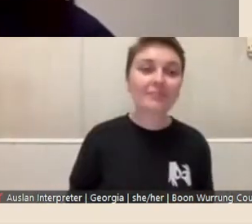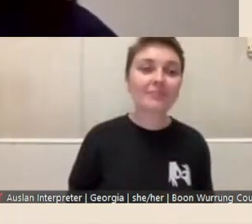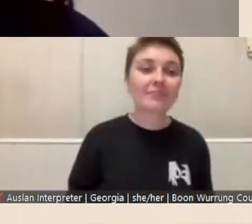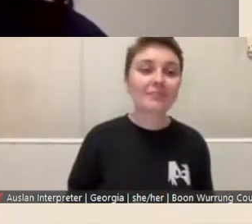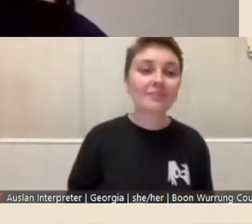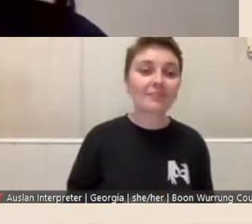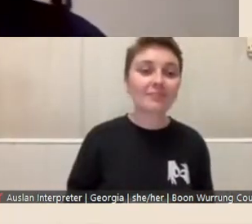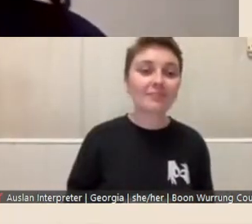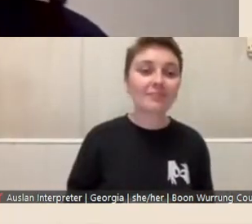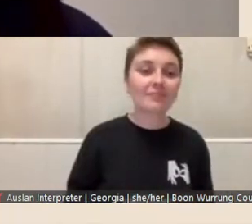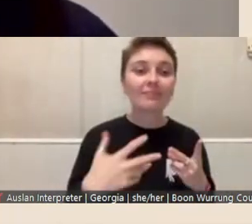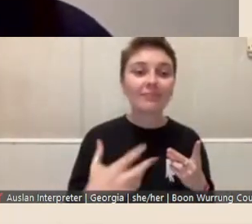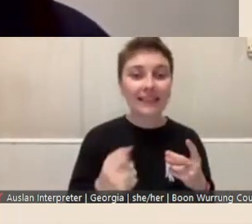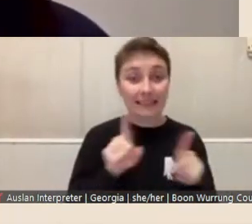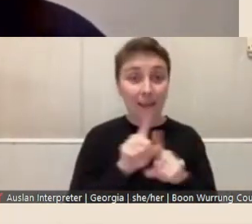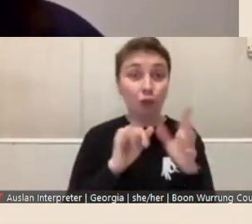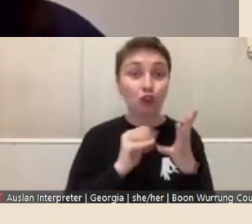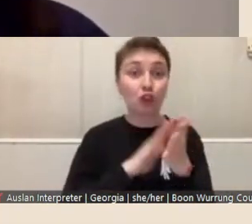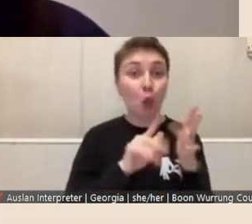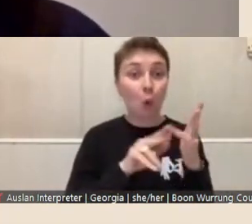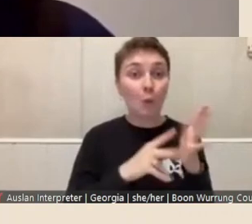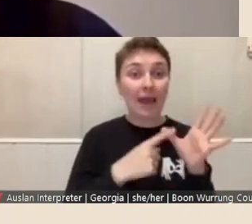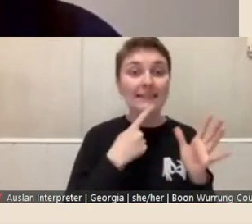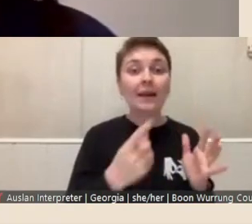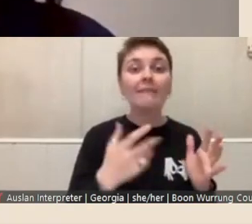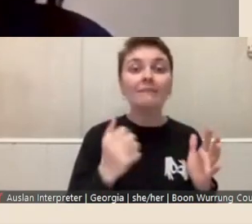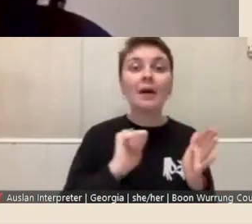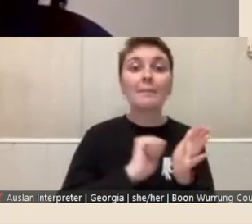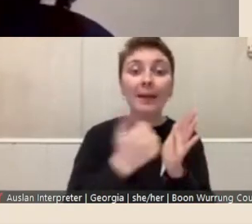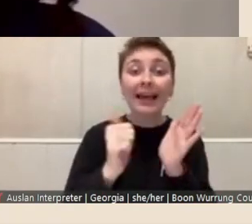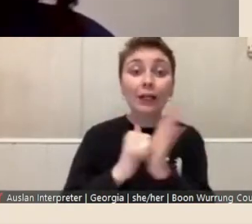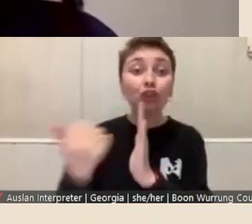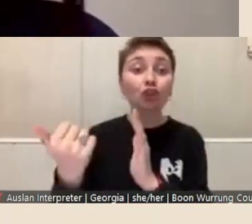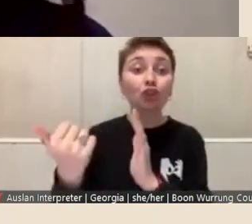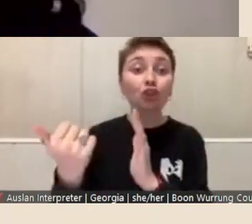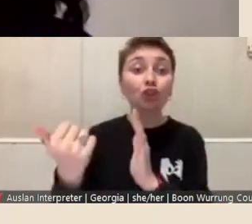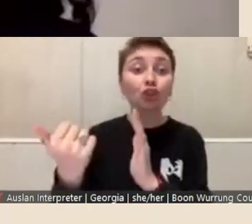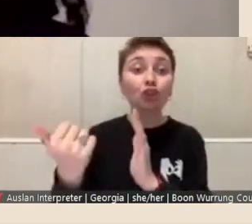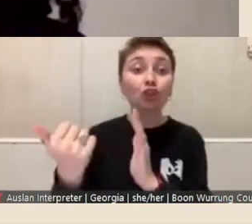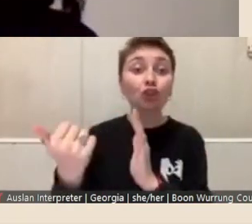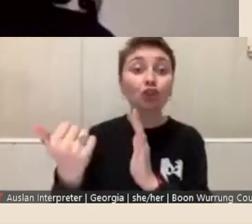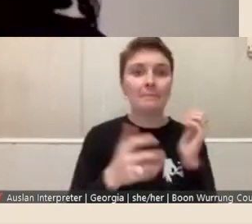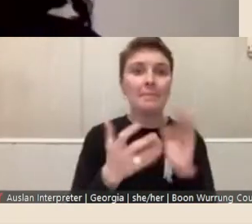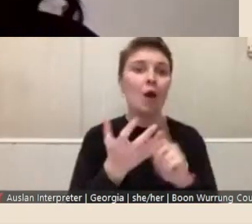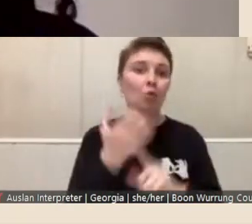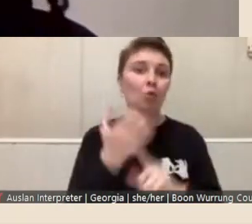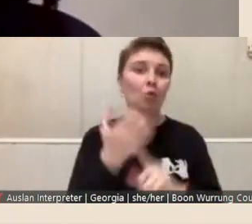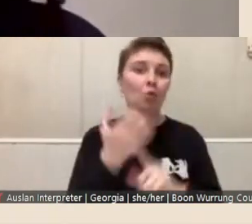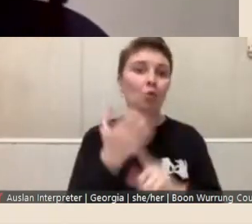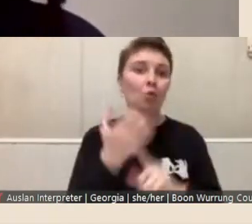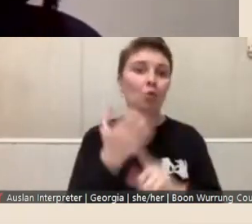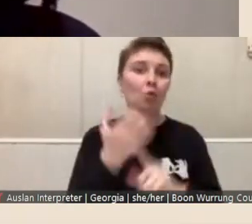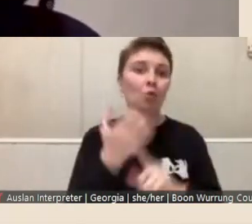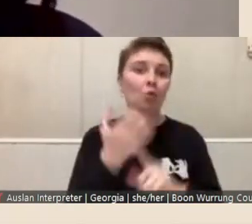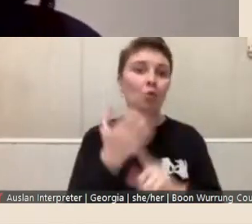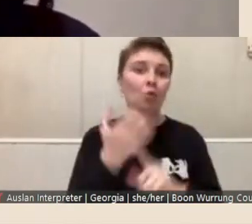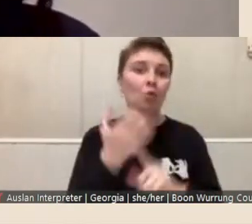pointed out, publications that are outcomes...yeah so an enormous range of outcomes at the Library.